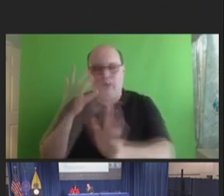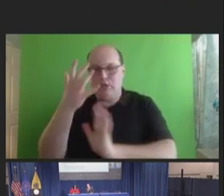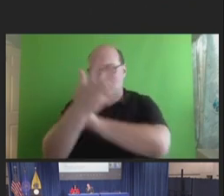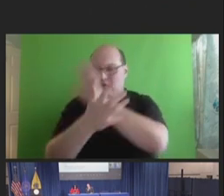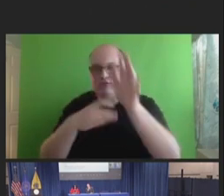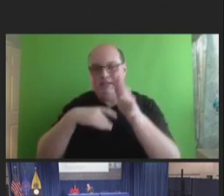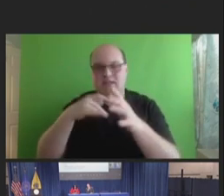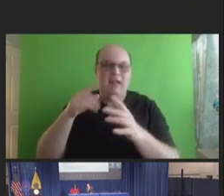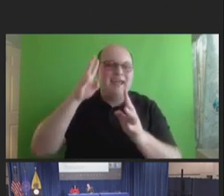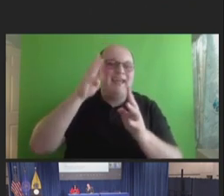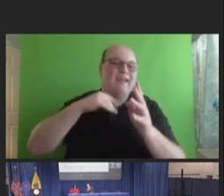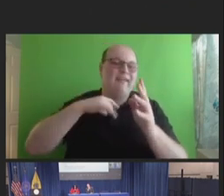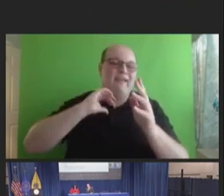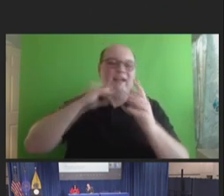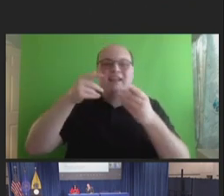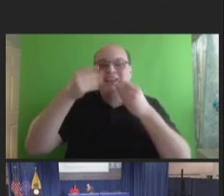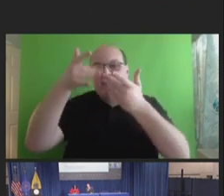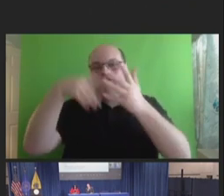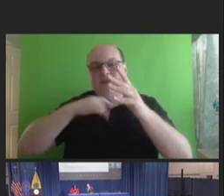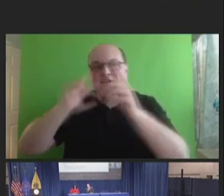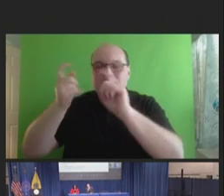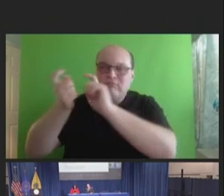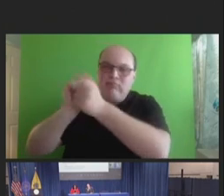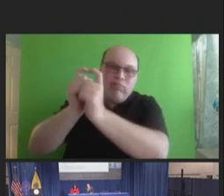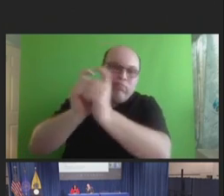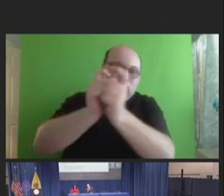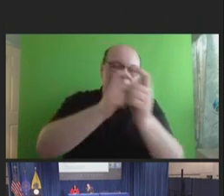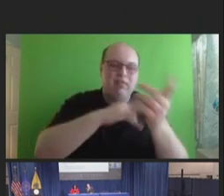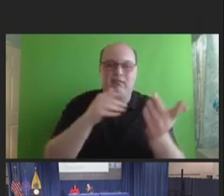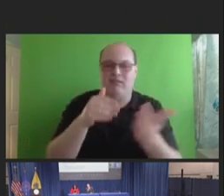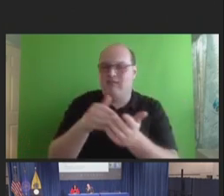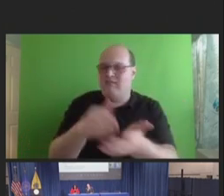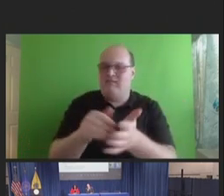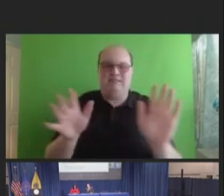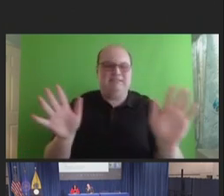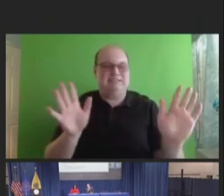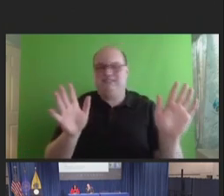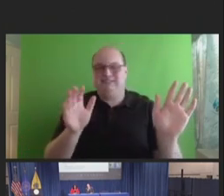And so, I think this medical, scientific, conflicting messaging or changing messaging